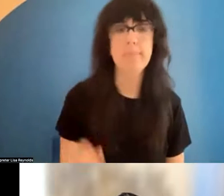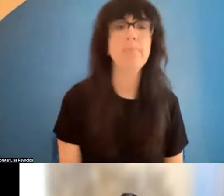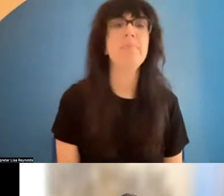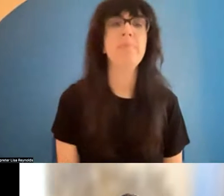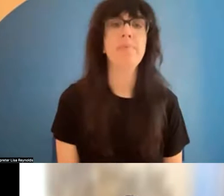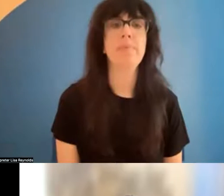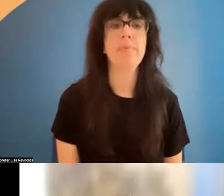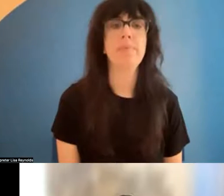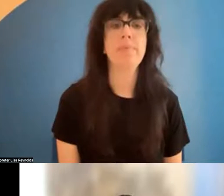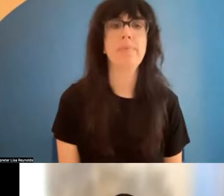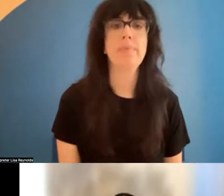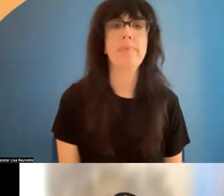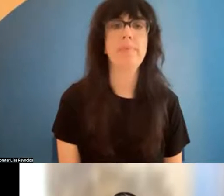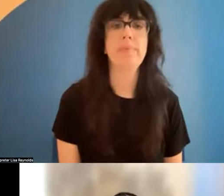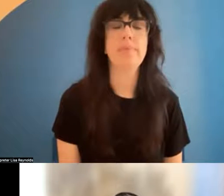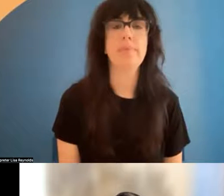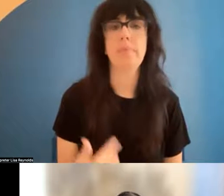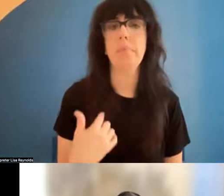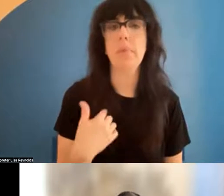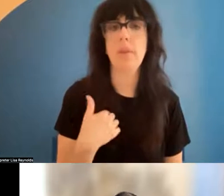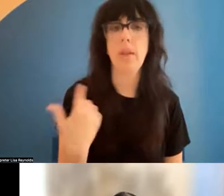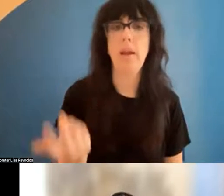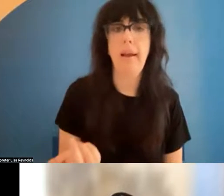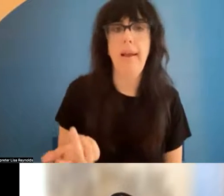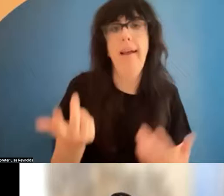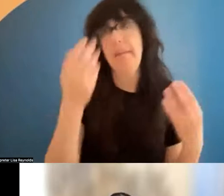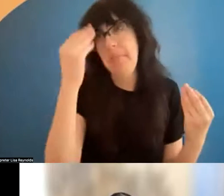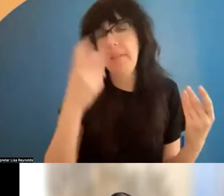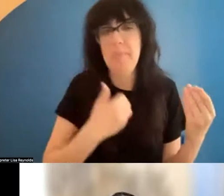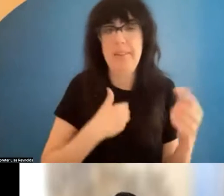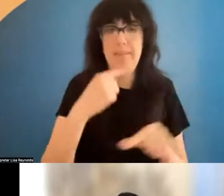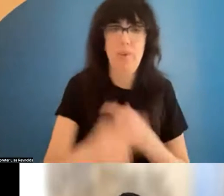considering myself a global